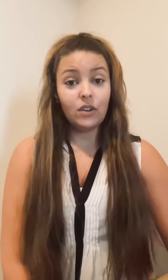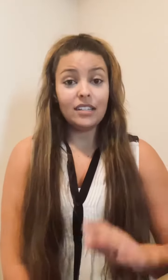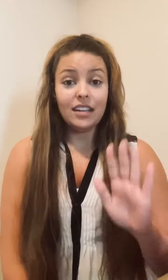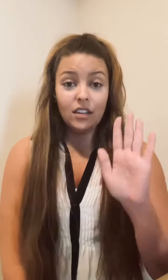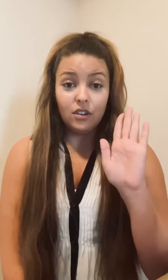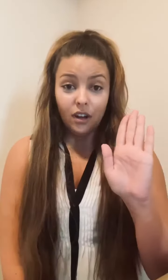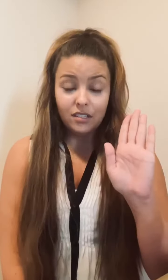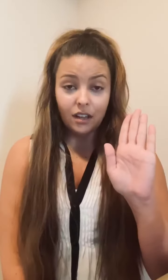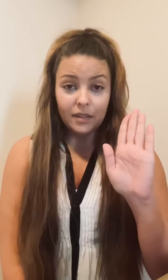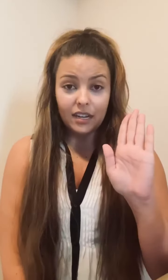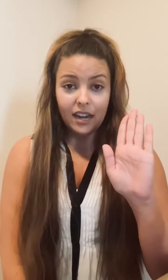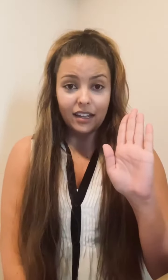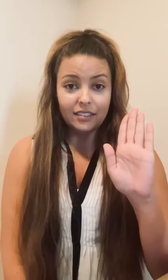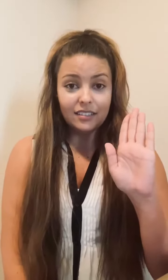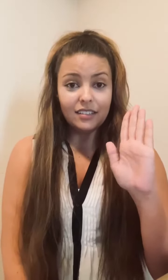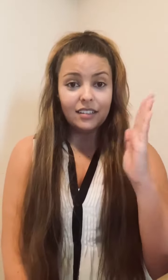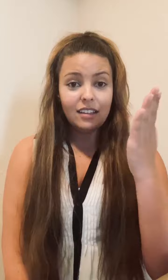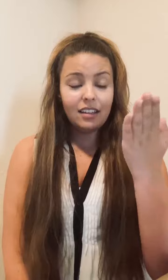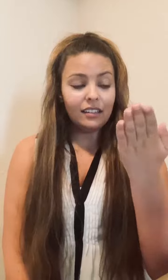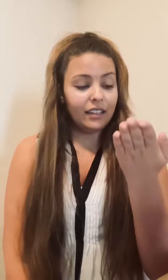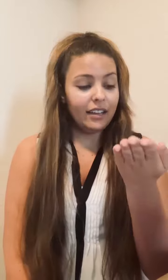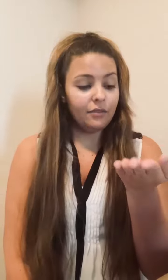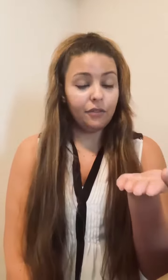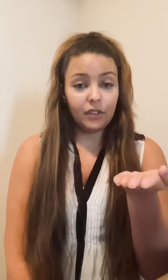You're going to take your non-dominant hand, lay it flat.